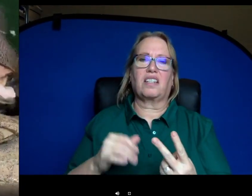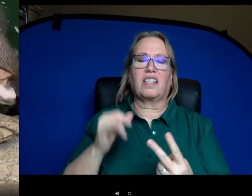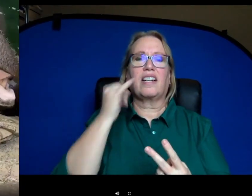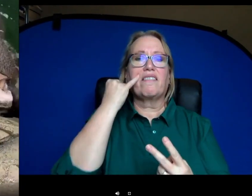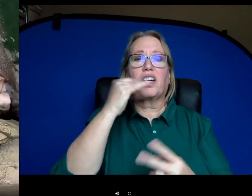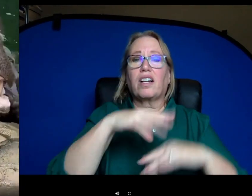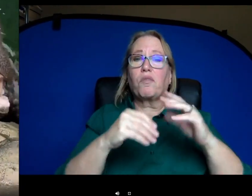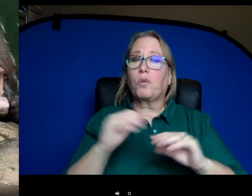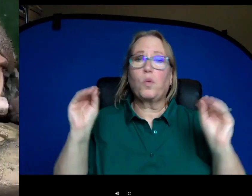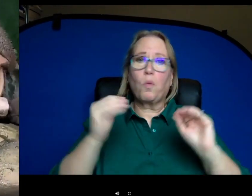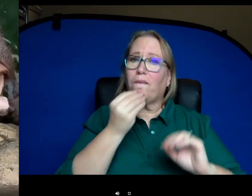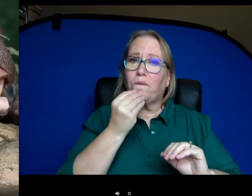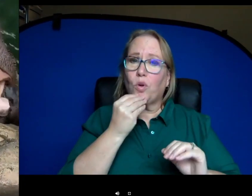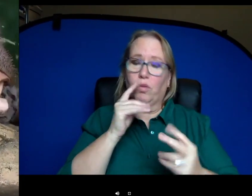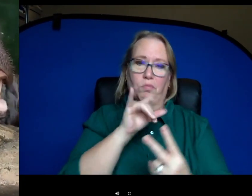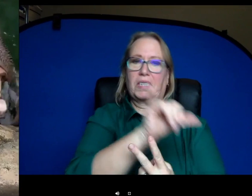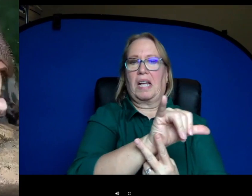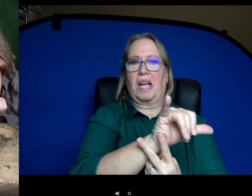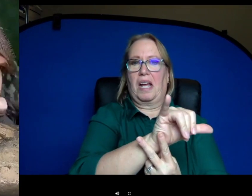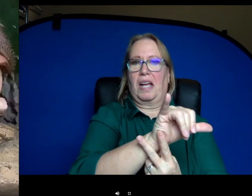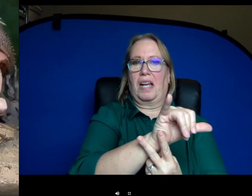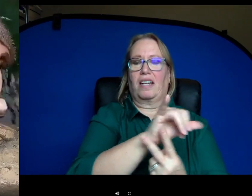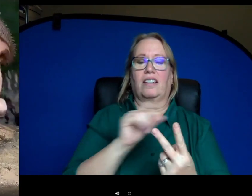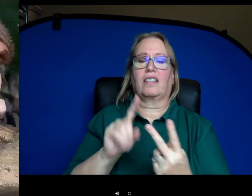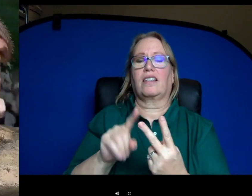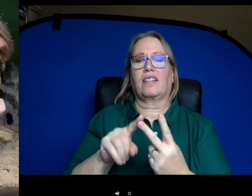comfortable and there's no food offered, so there is a difference. Fiona also